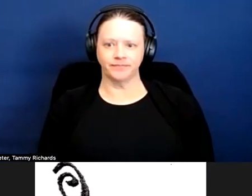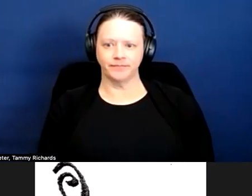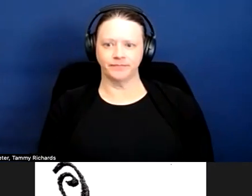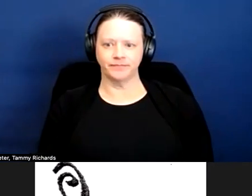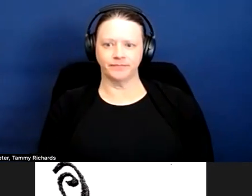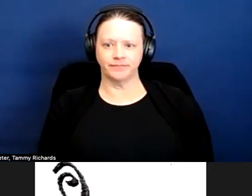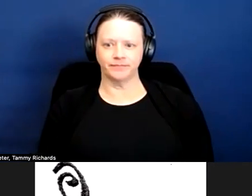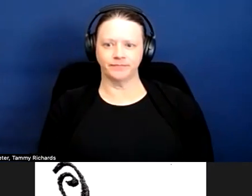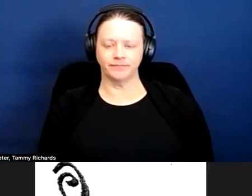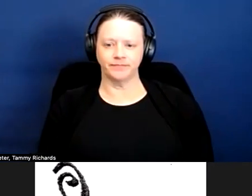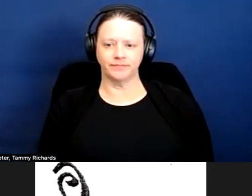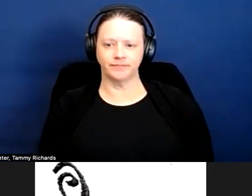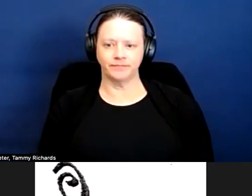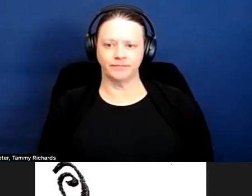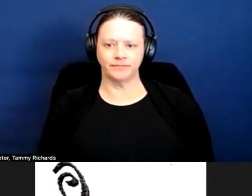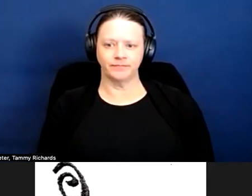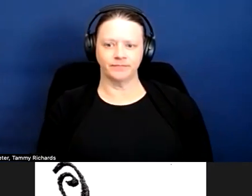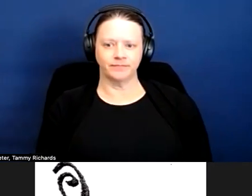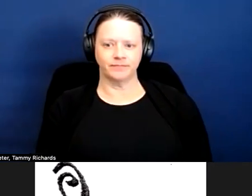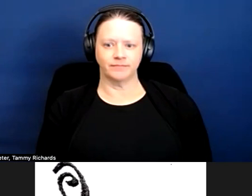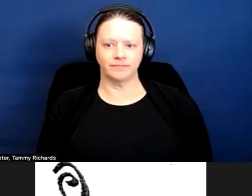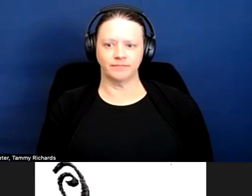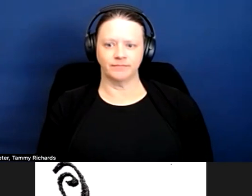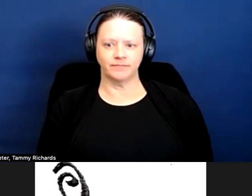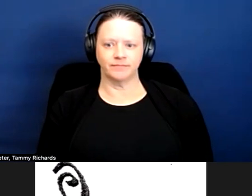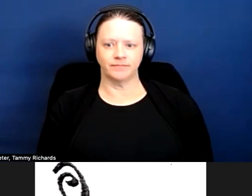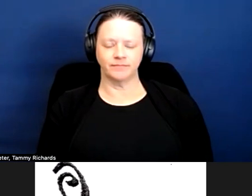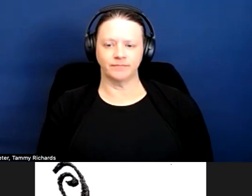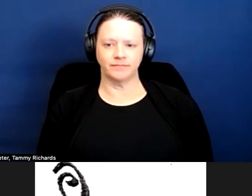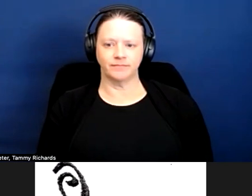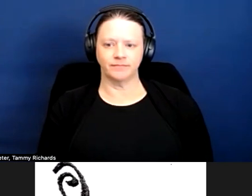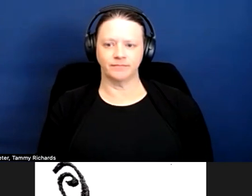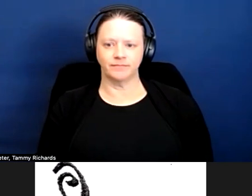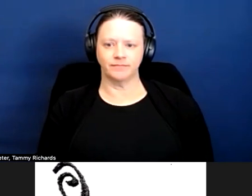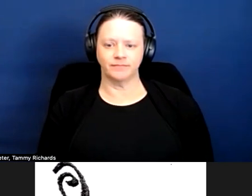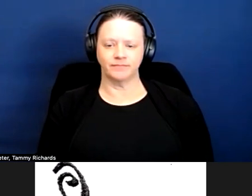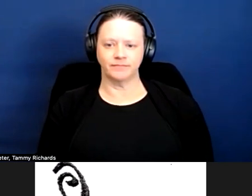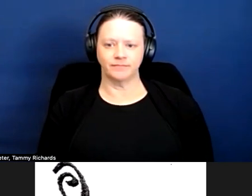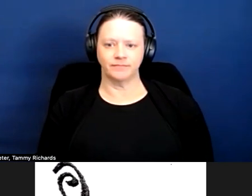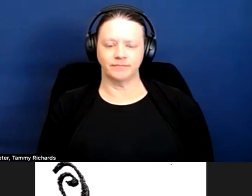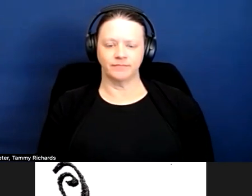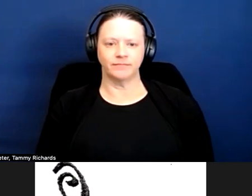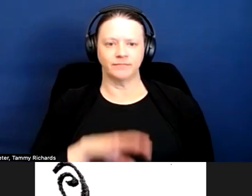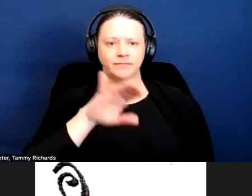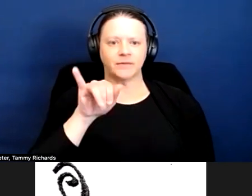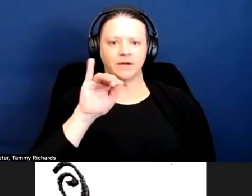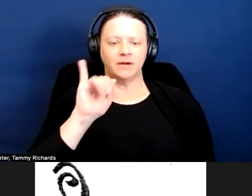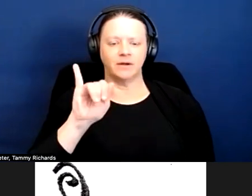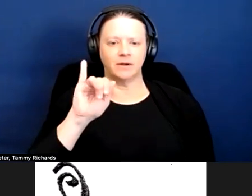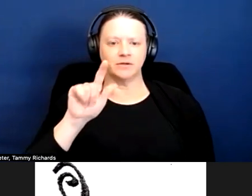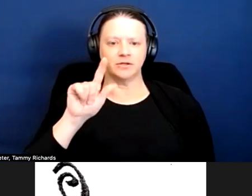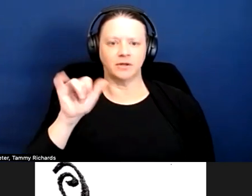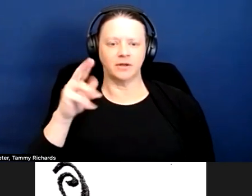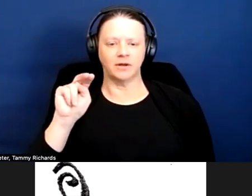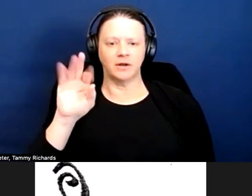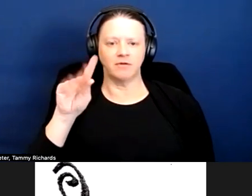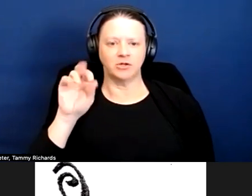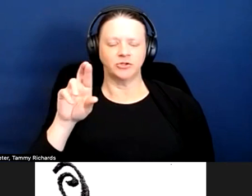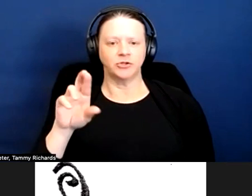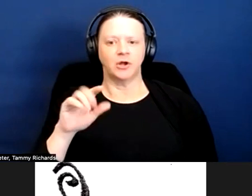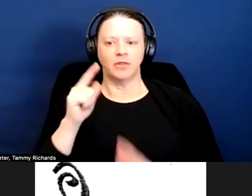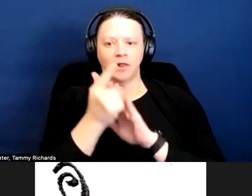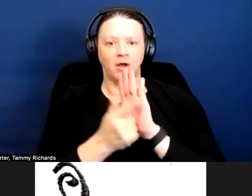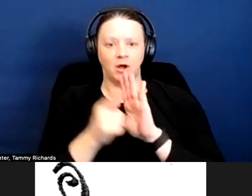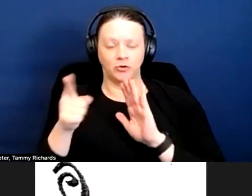Jillian Foster, so the law that you're talking about, that actually